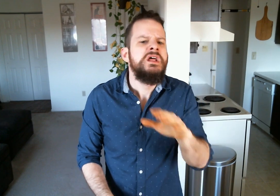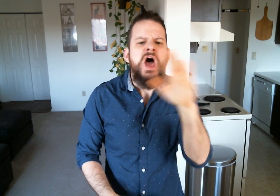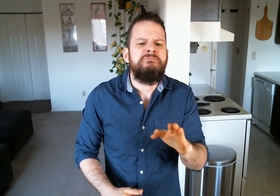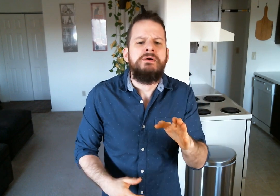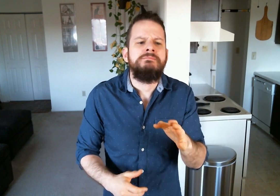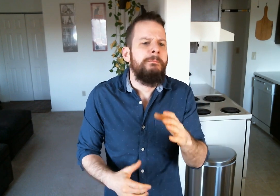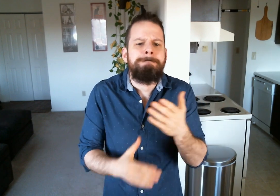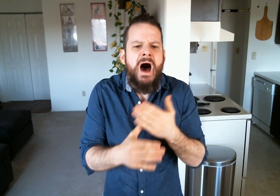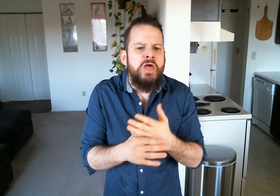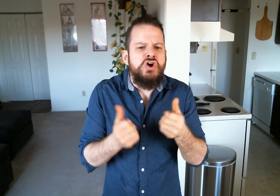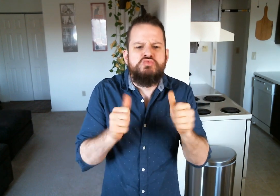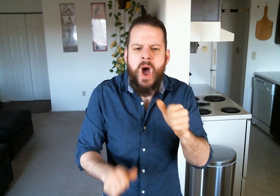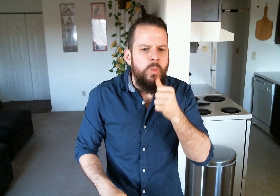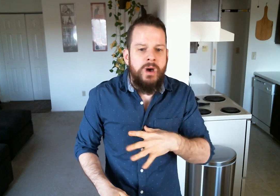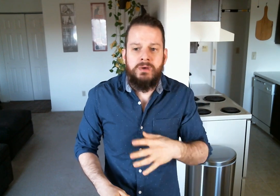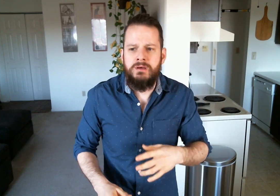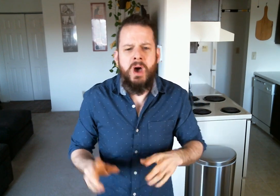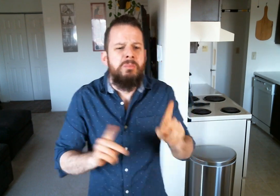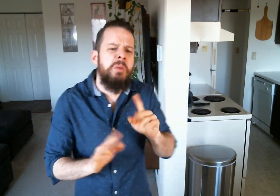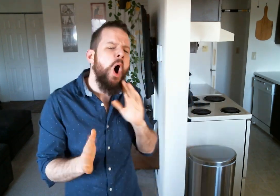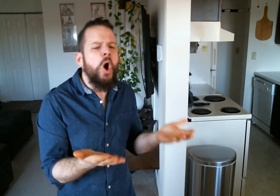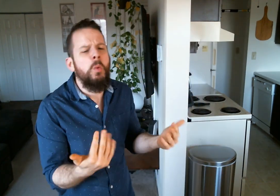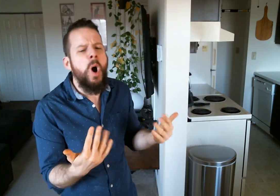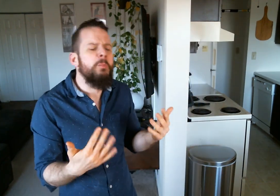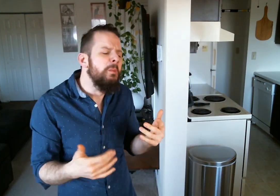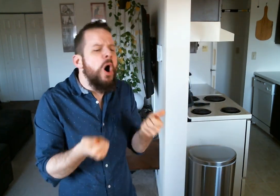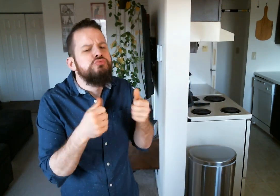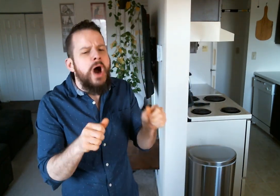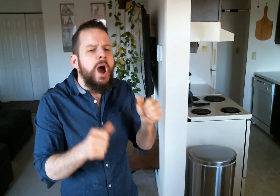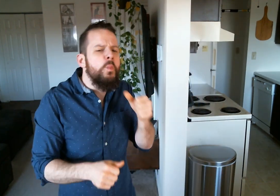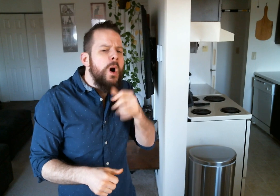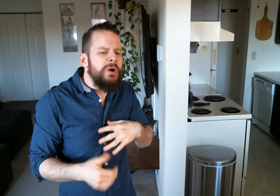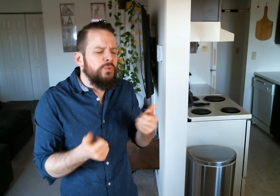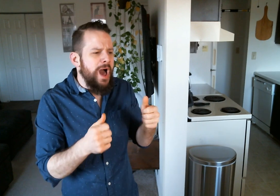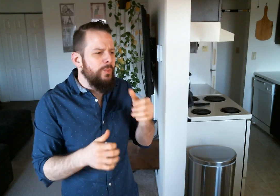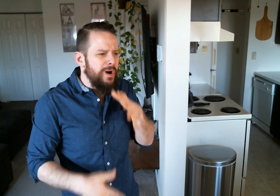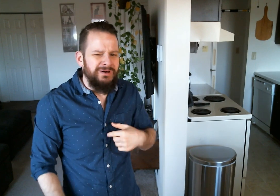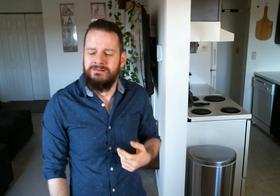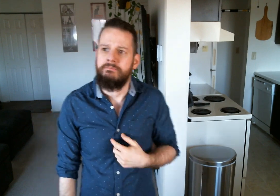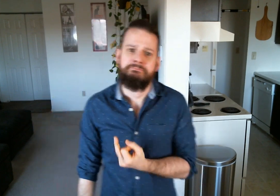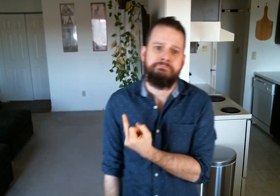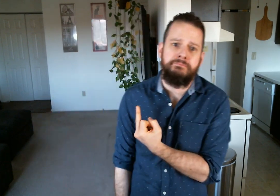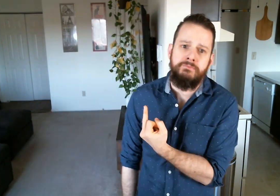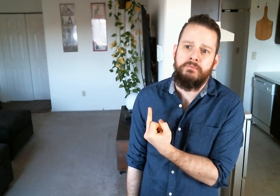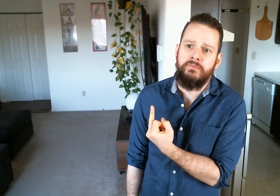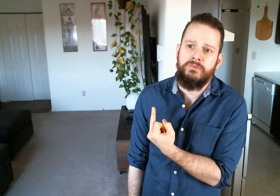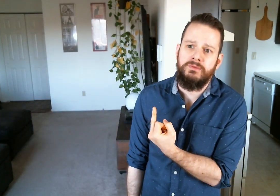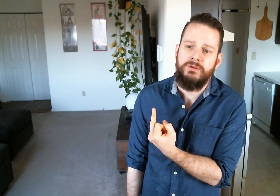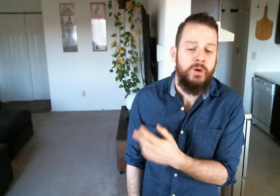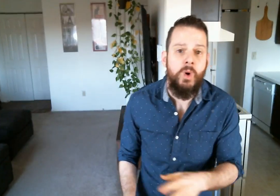I would never bother trying a woman. Some people were just pushing me to try a woman... I'd fuck them off.